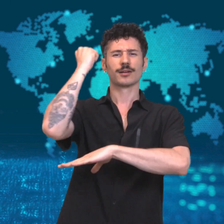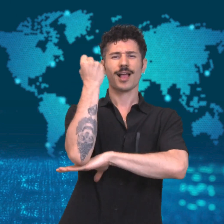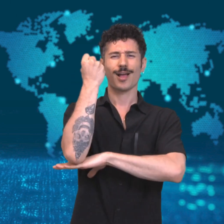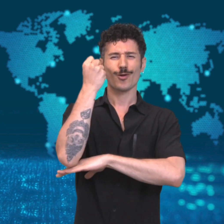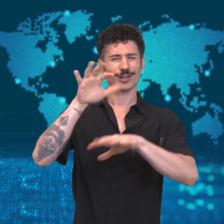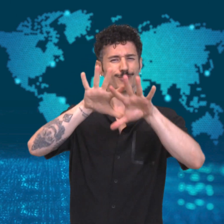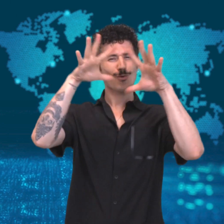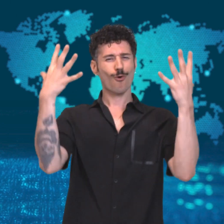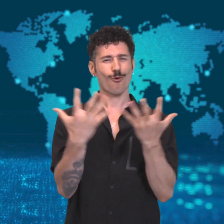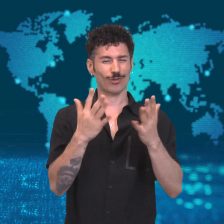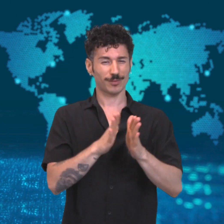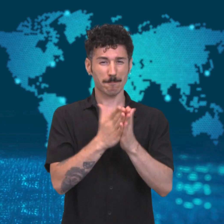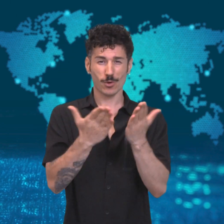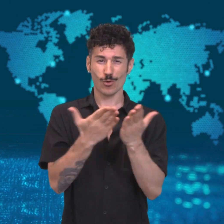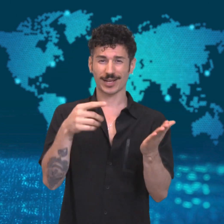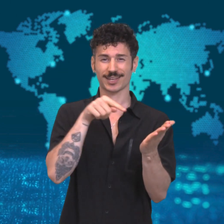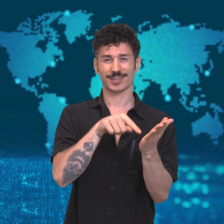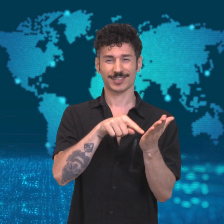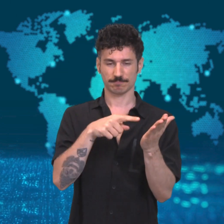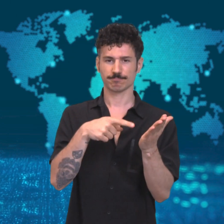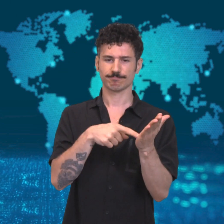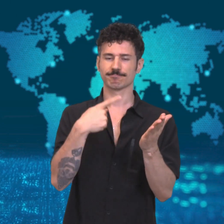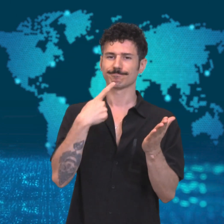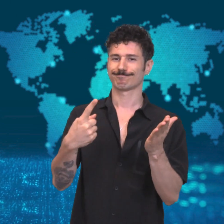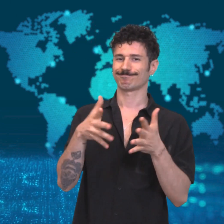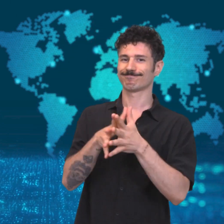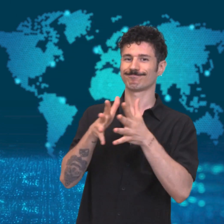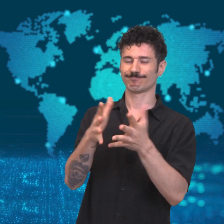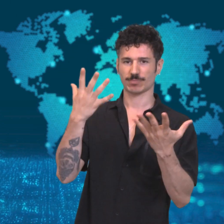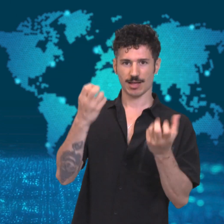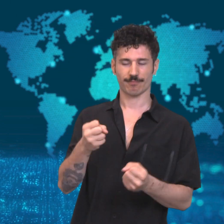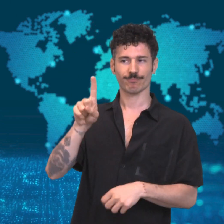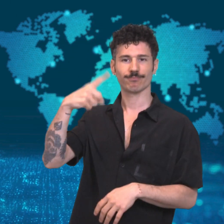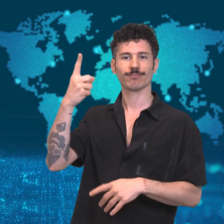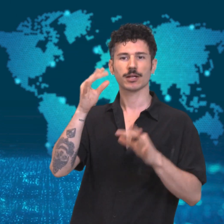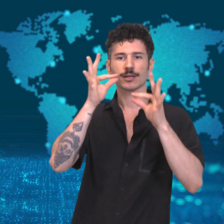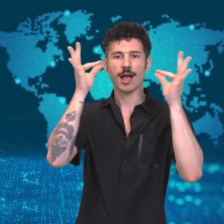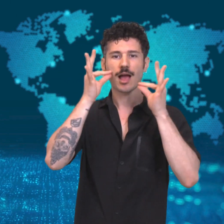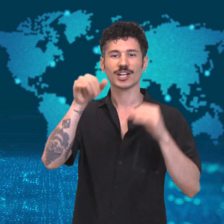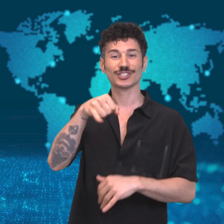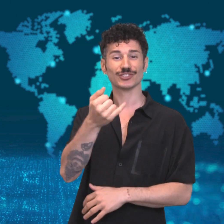future. According to the Guinness Book of World